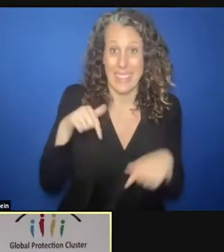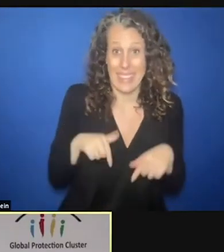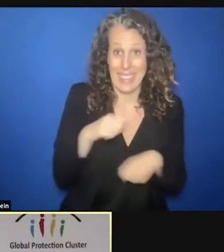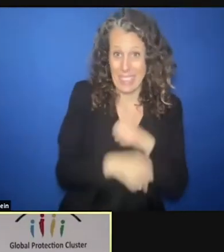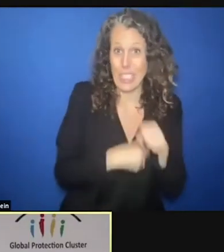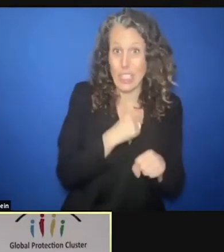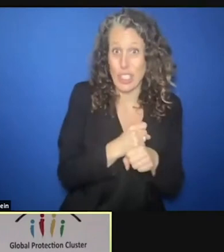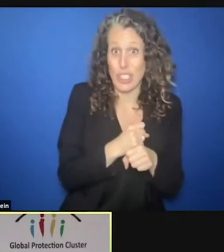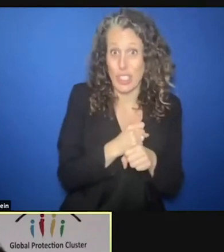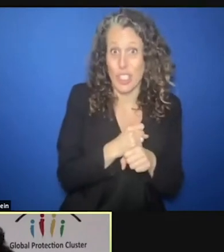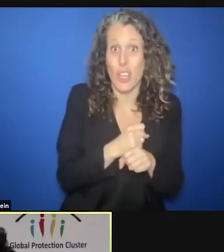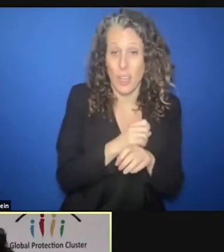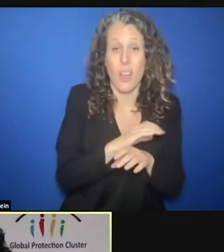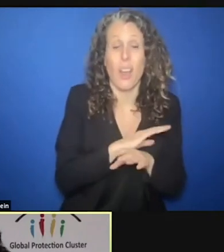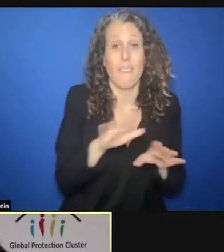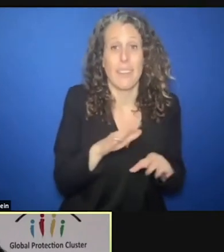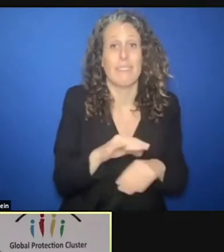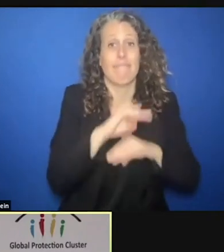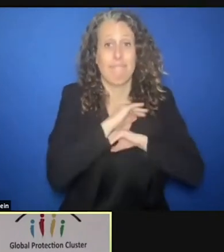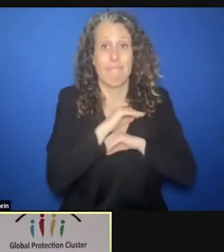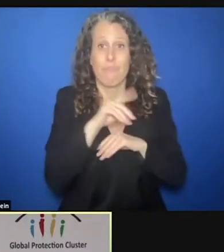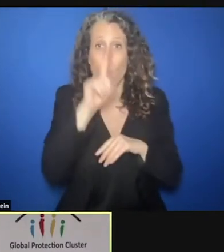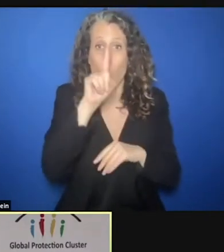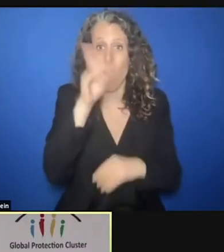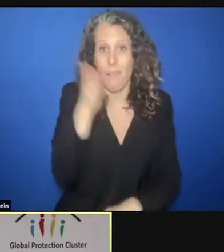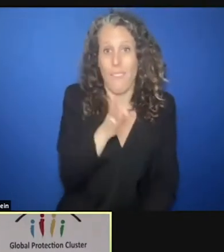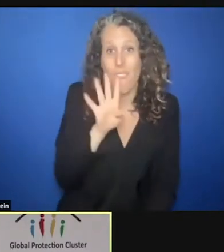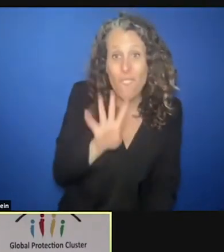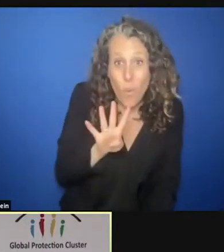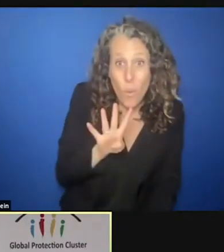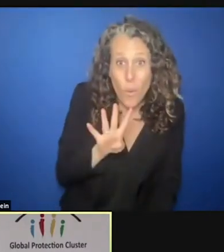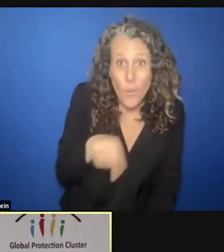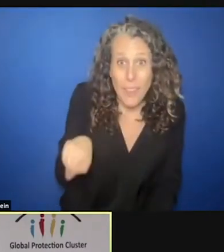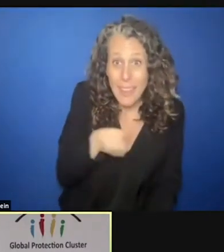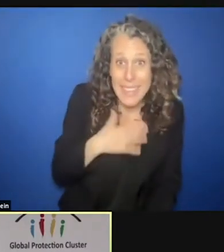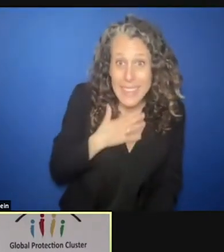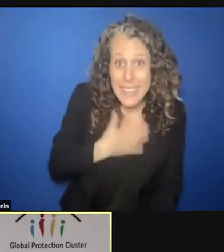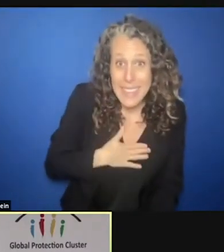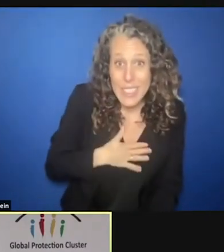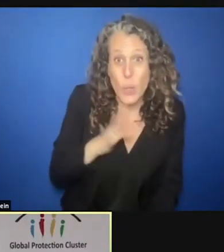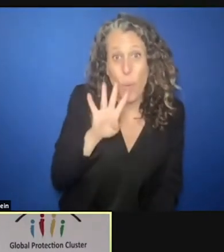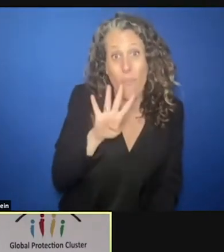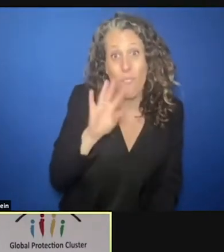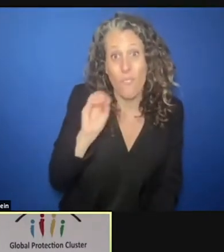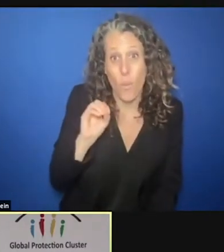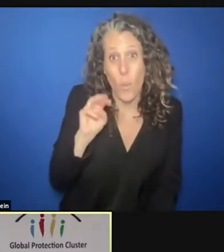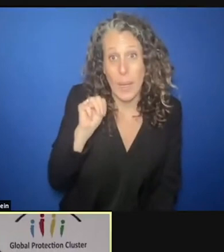of these needs. So concretely, 40 million people that we know what they need,